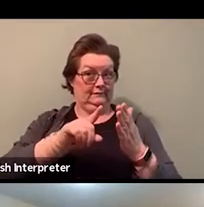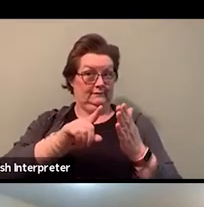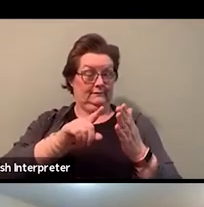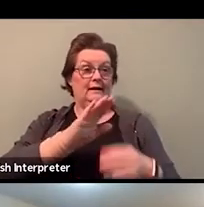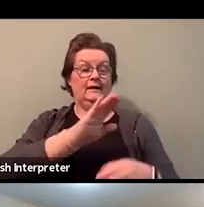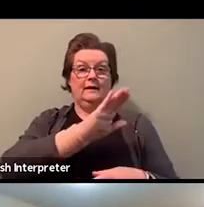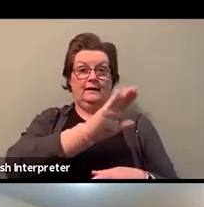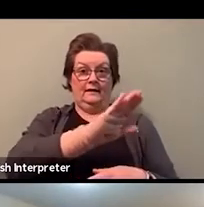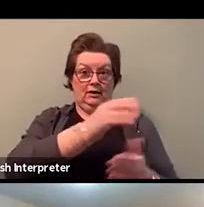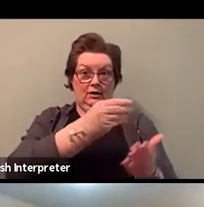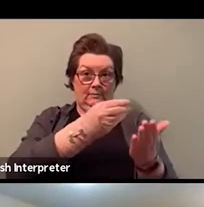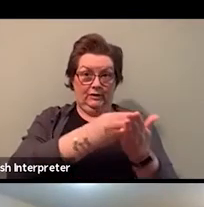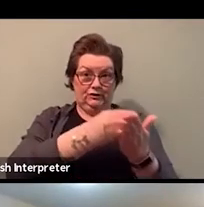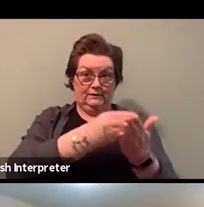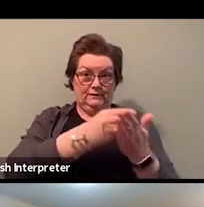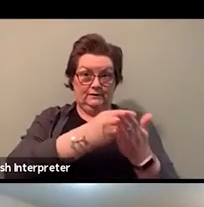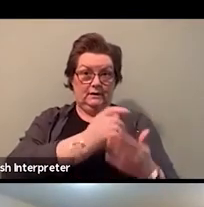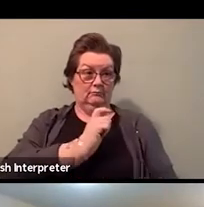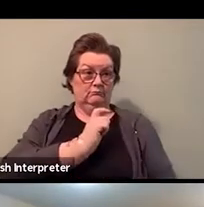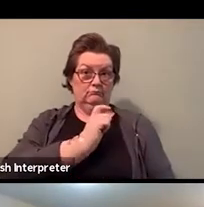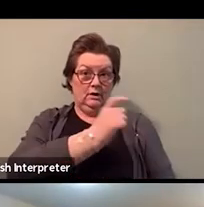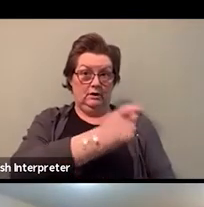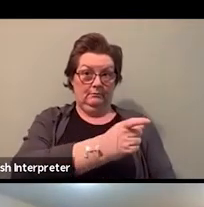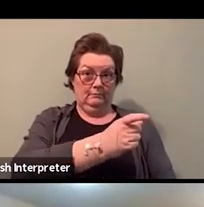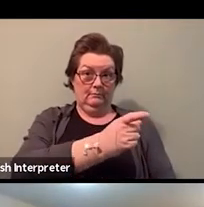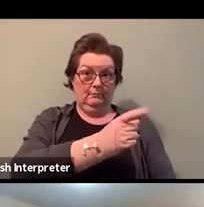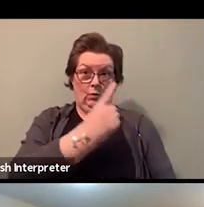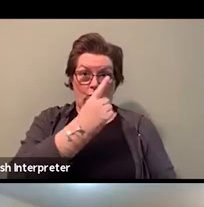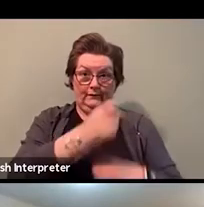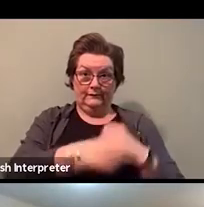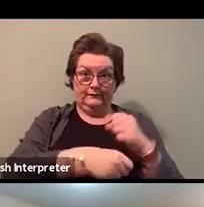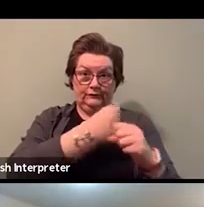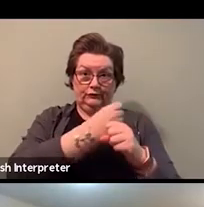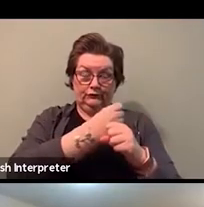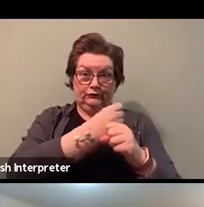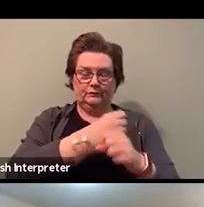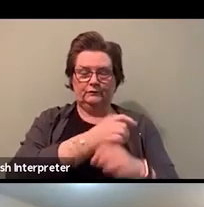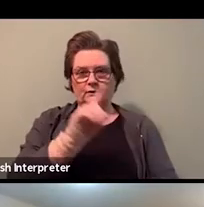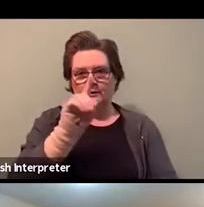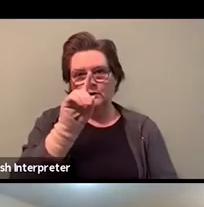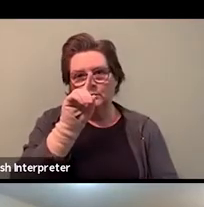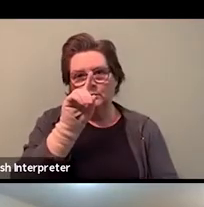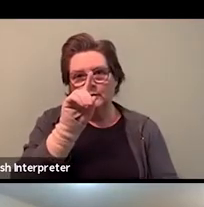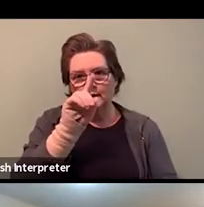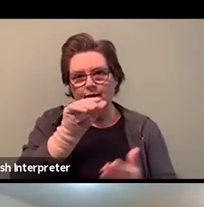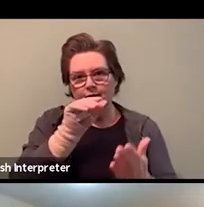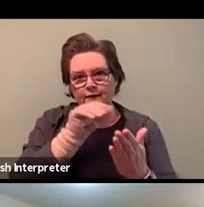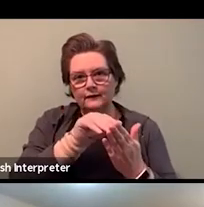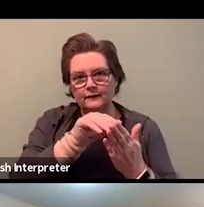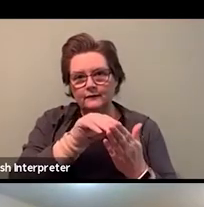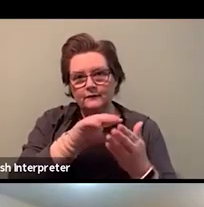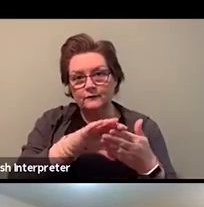So I don't know how much anti-black racism, I don't know how much, you know,